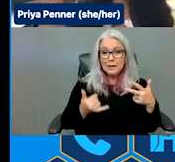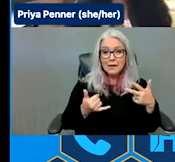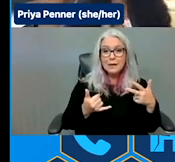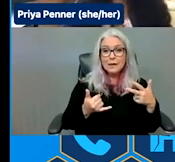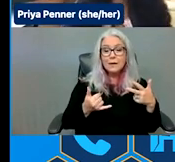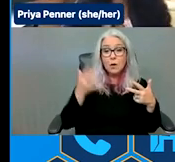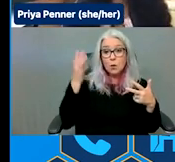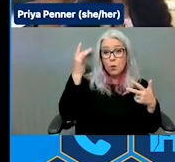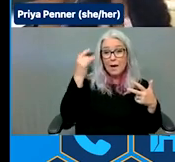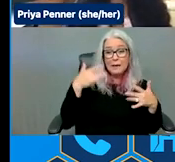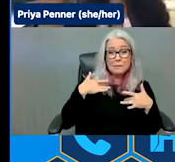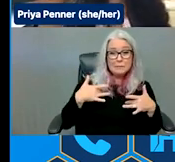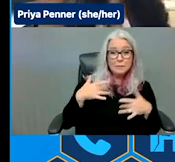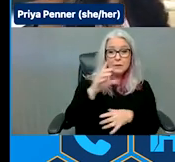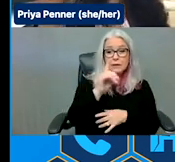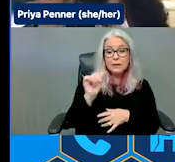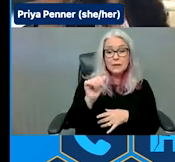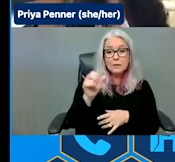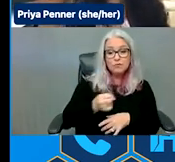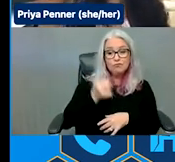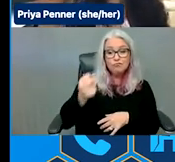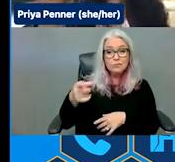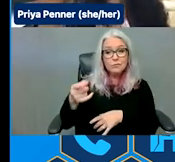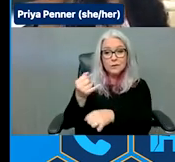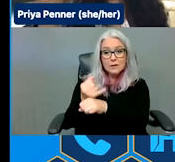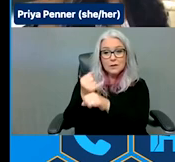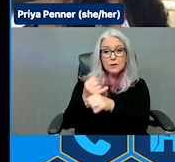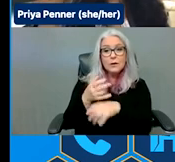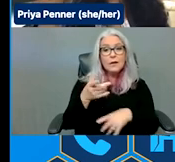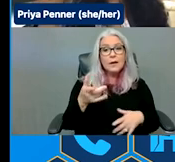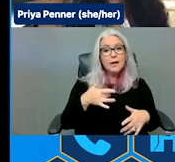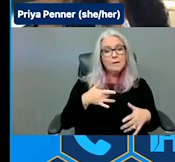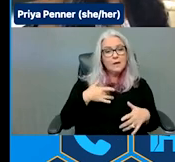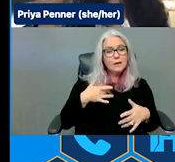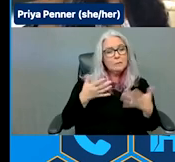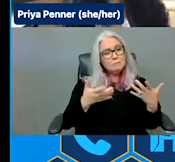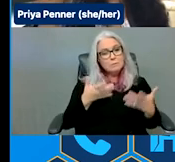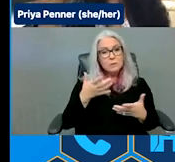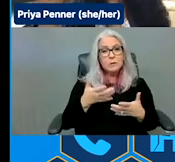reasons, is a lack of understanding of civil rights laws.